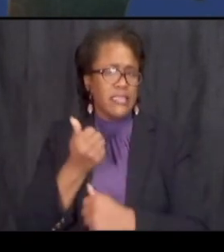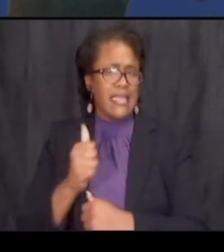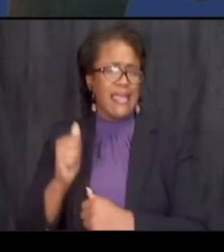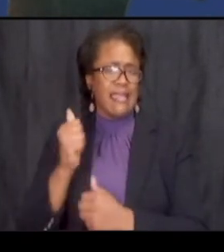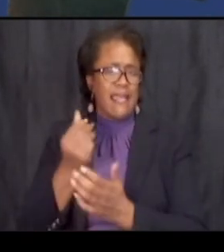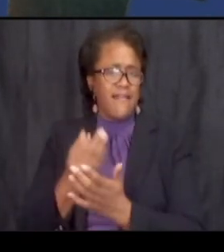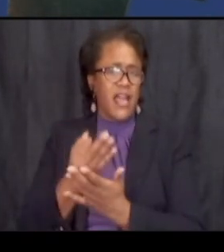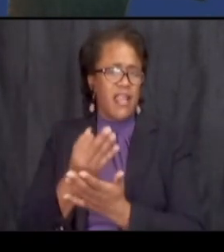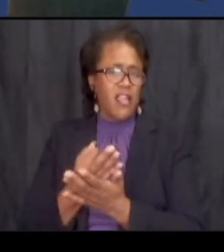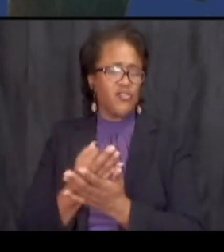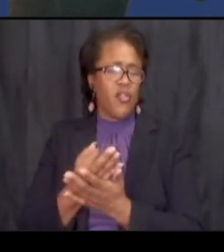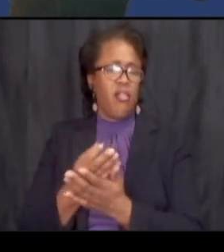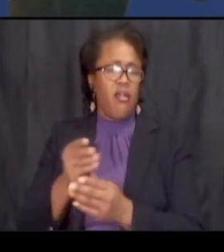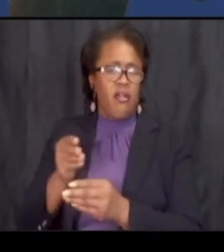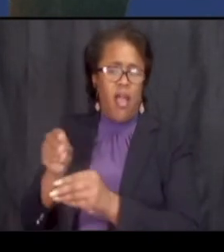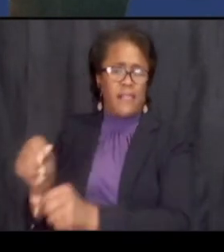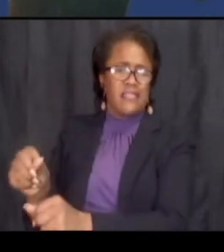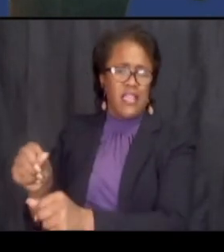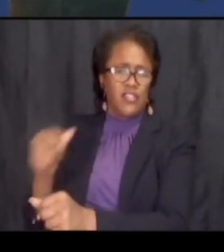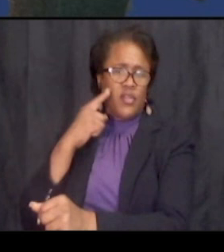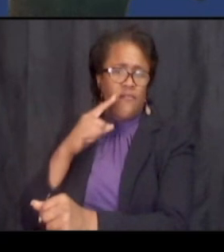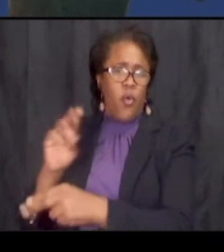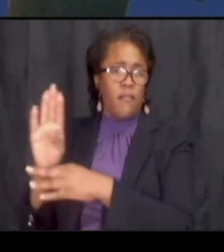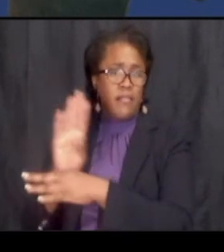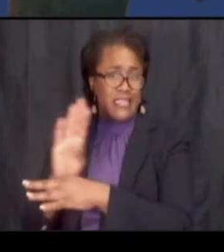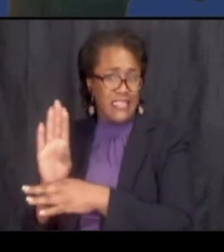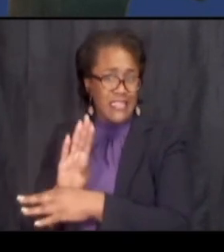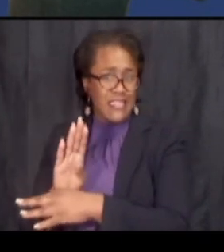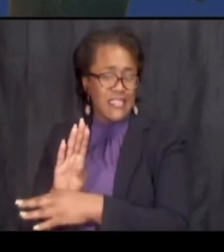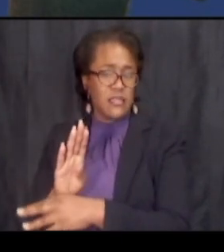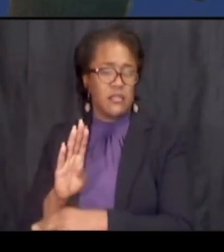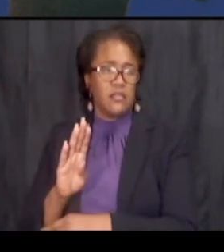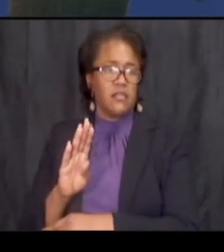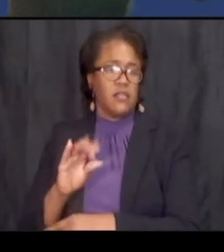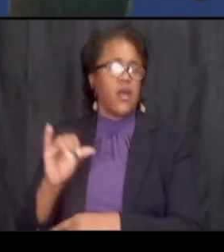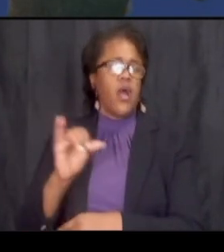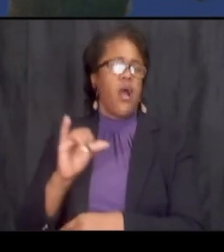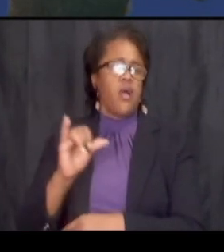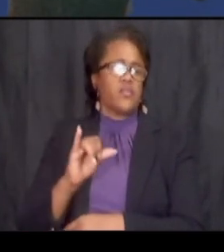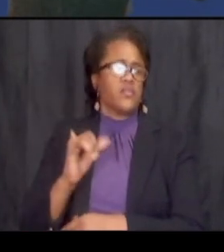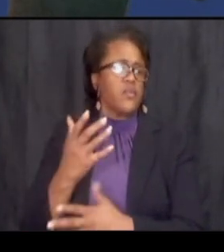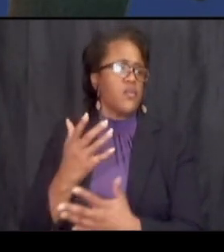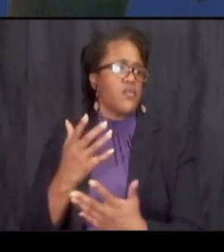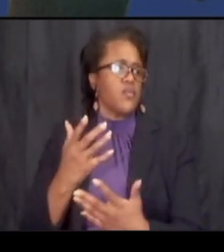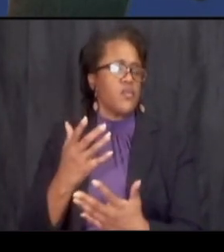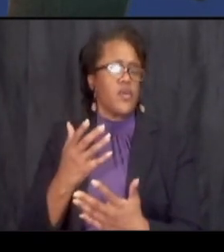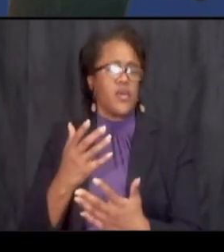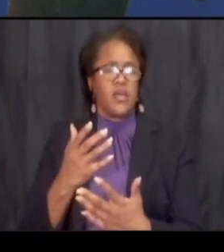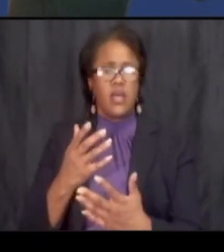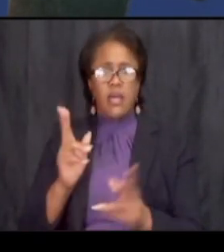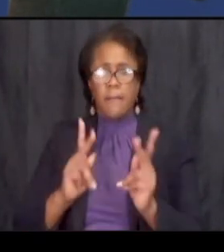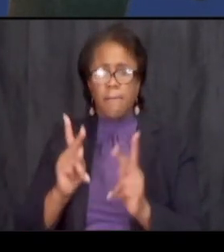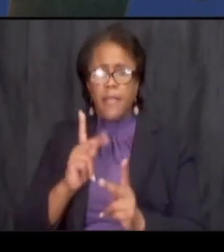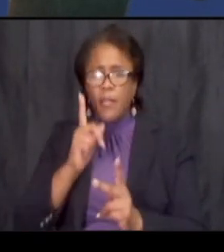compensation for businesses as well as um residents who will be having their